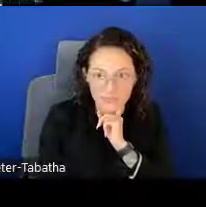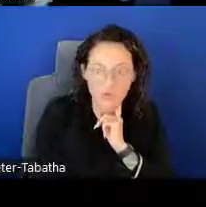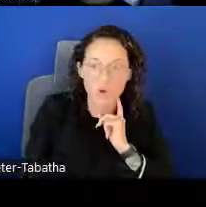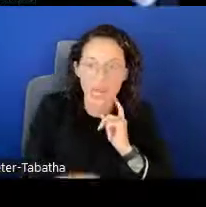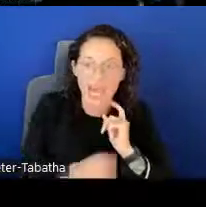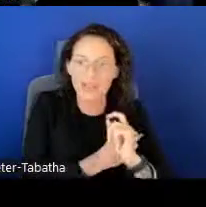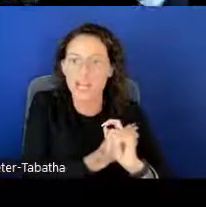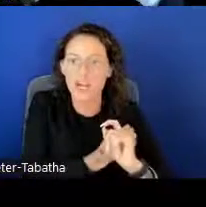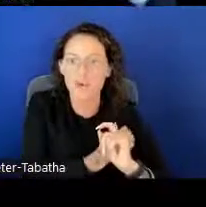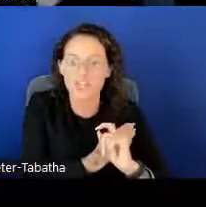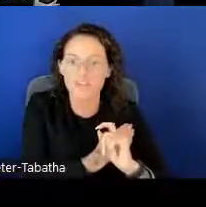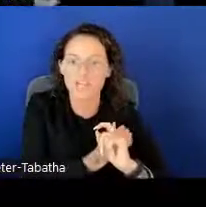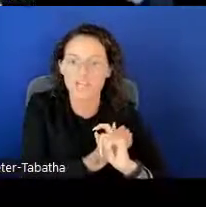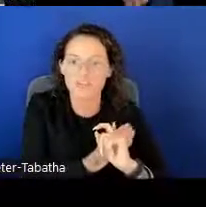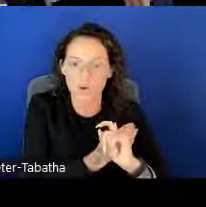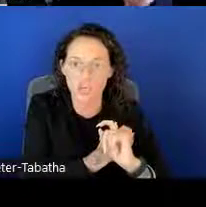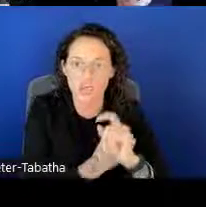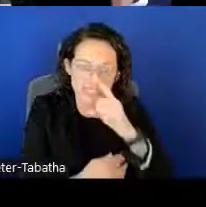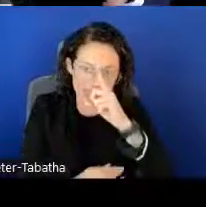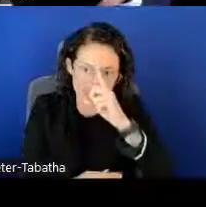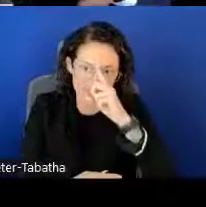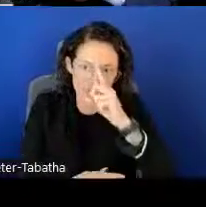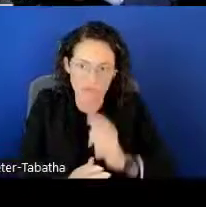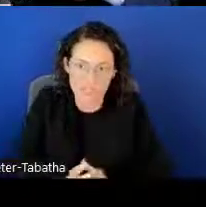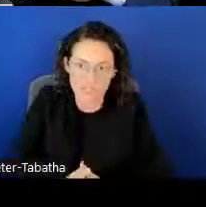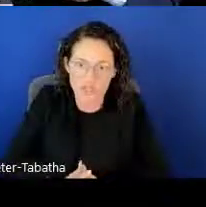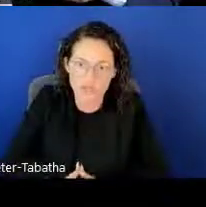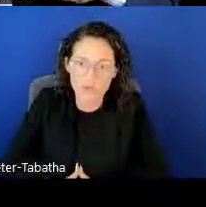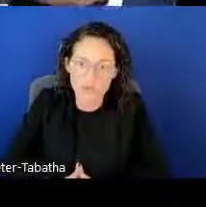so we don't allocate only funds for your scientific research.